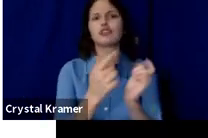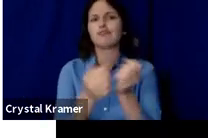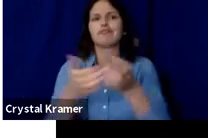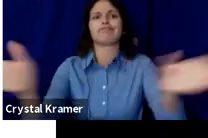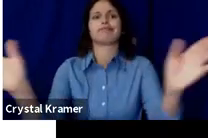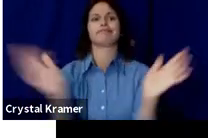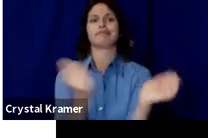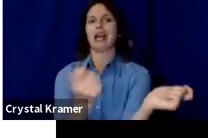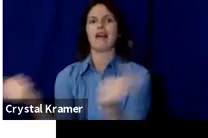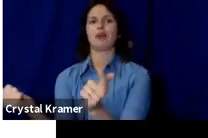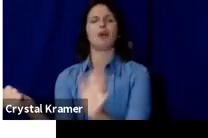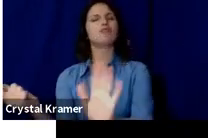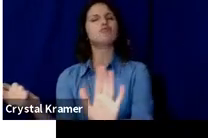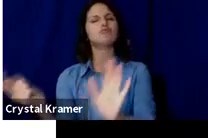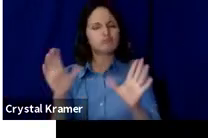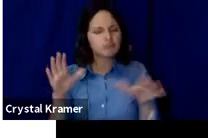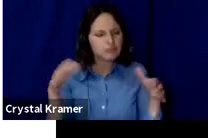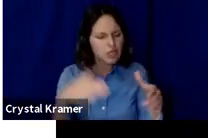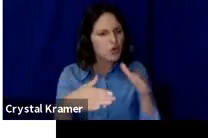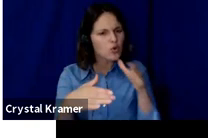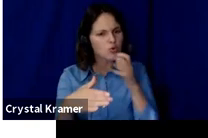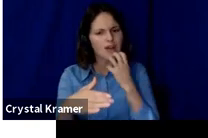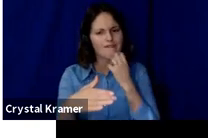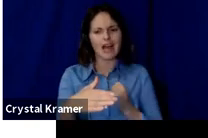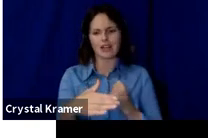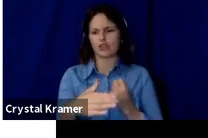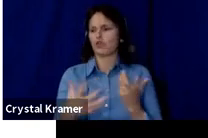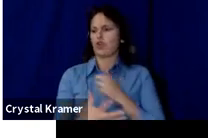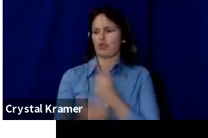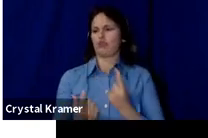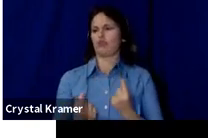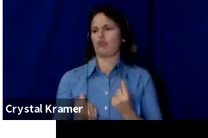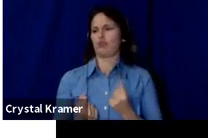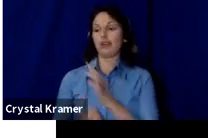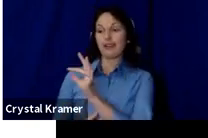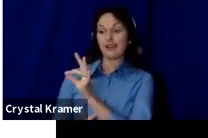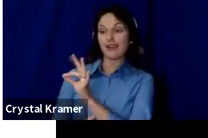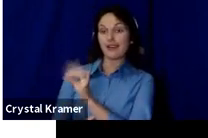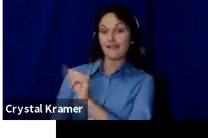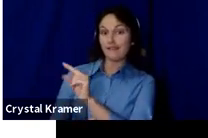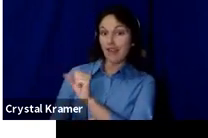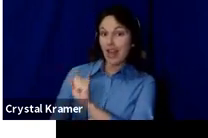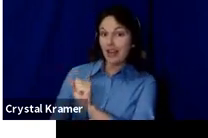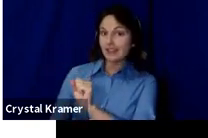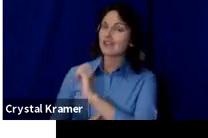in what you do. Your fans aren't necessarily your target audience.